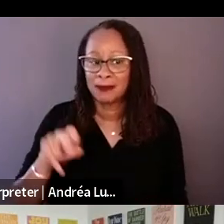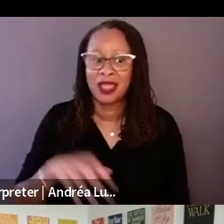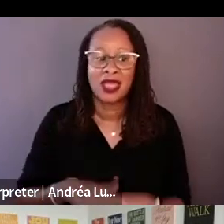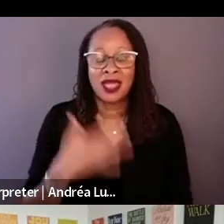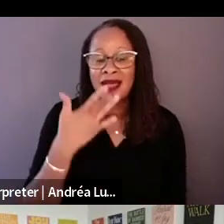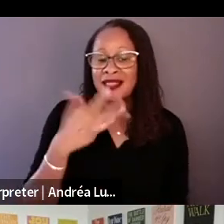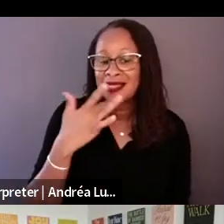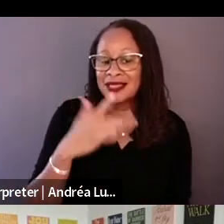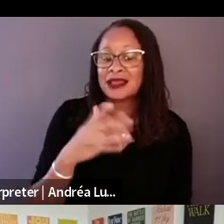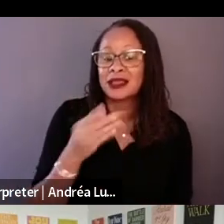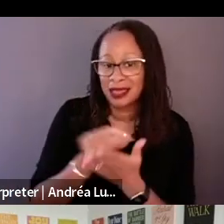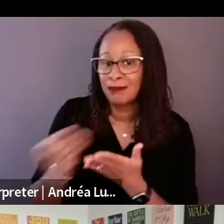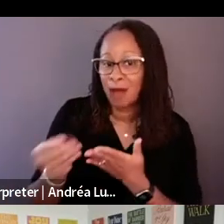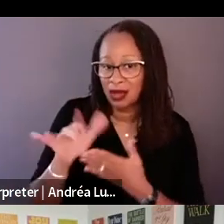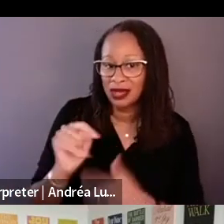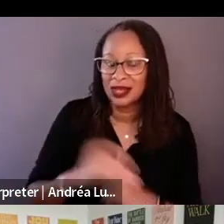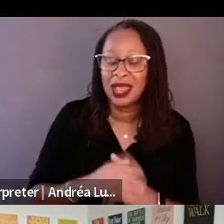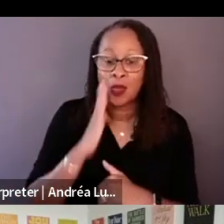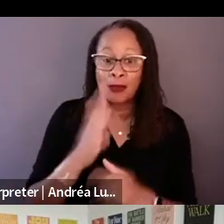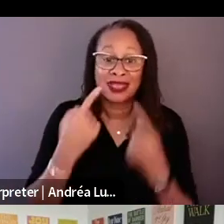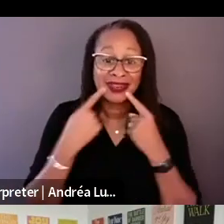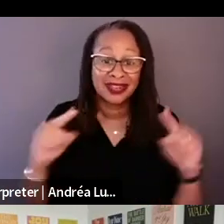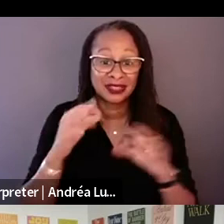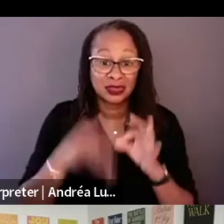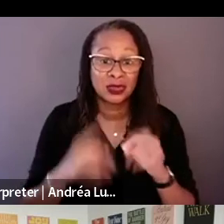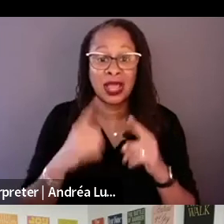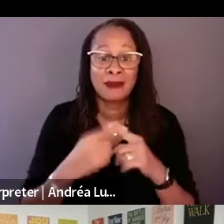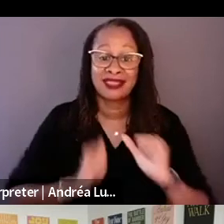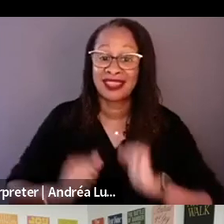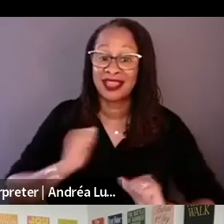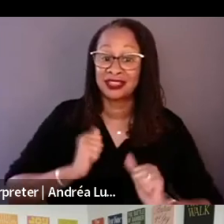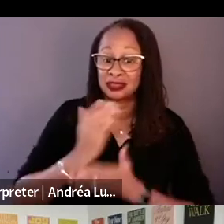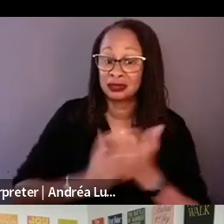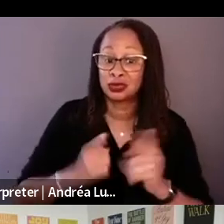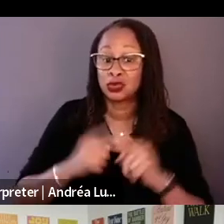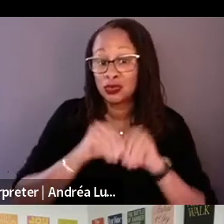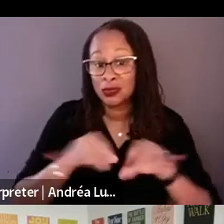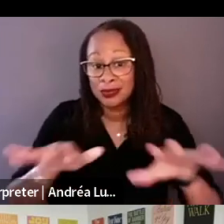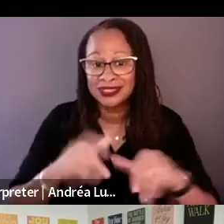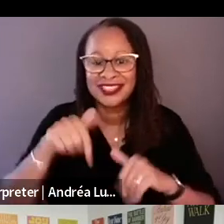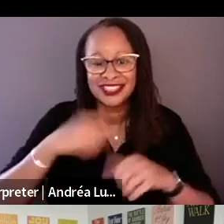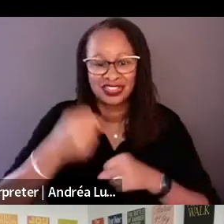There will be a component to the release this year. That's great.